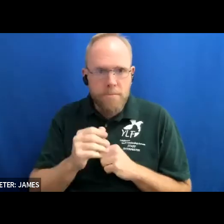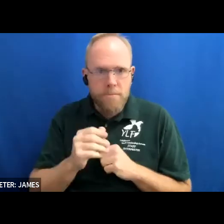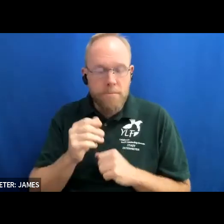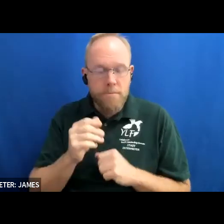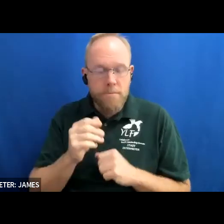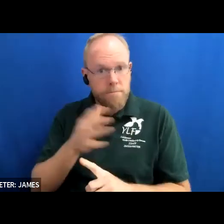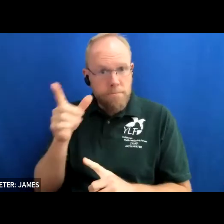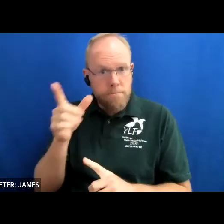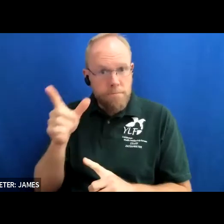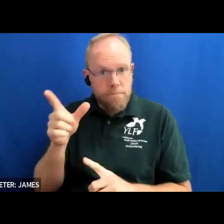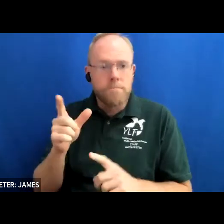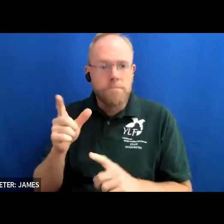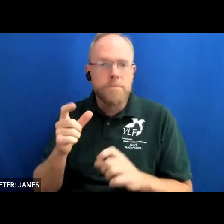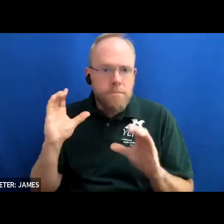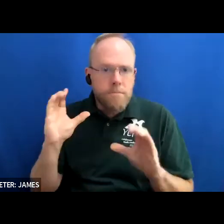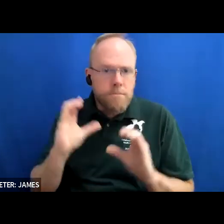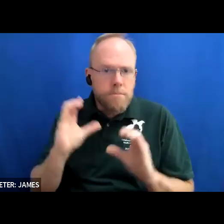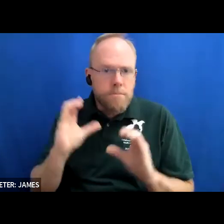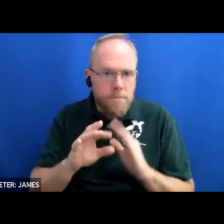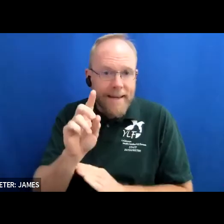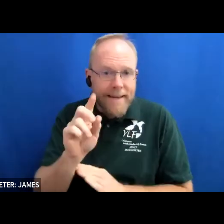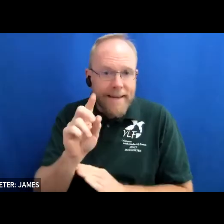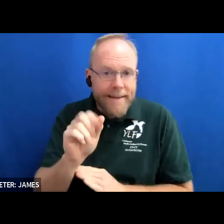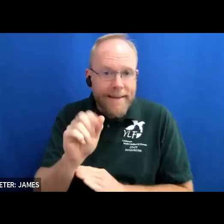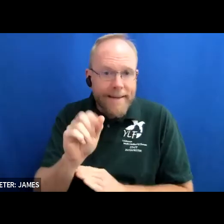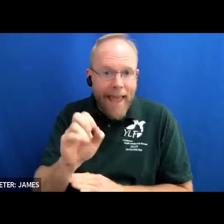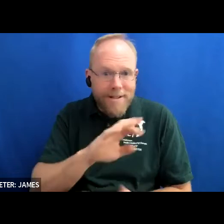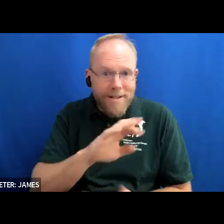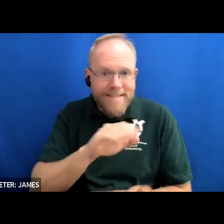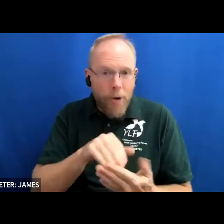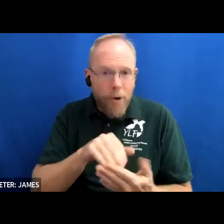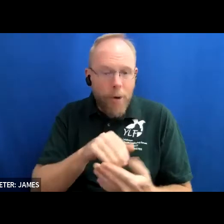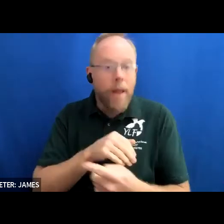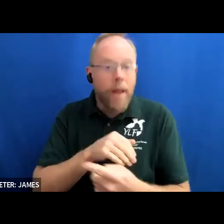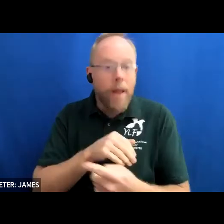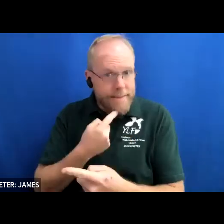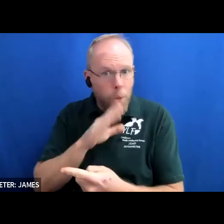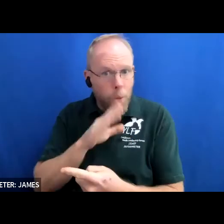daycare center she was told that they would accept kaylee because she was able-bodied and could walk